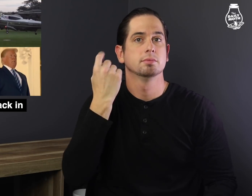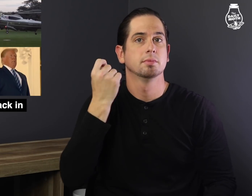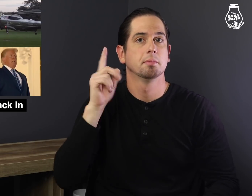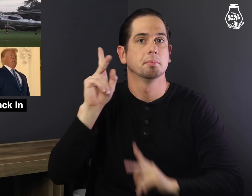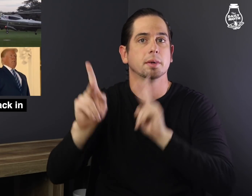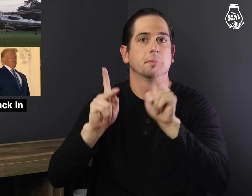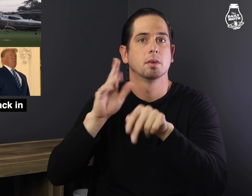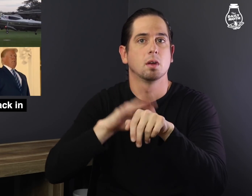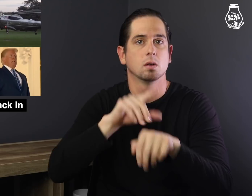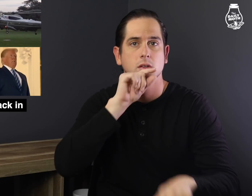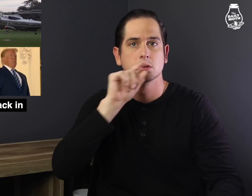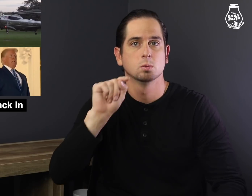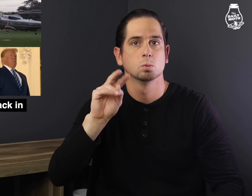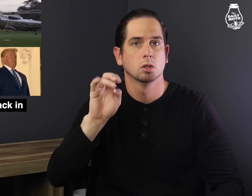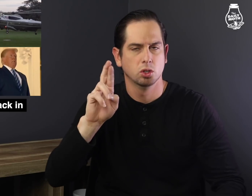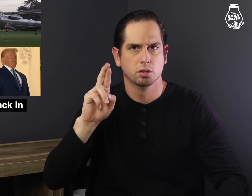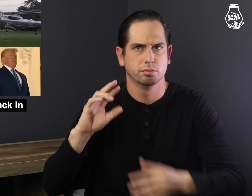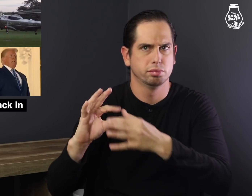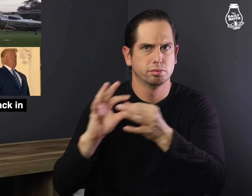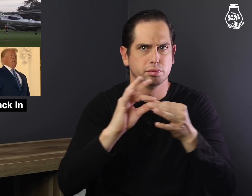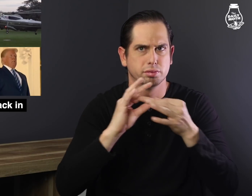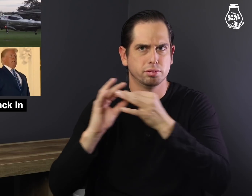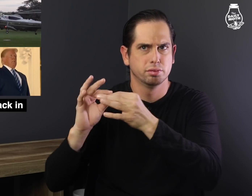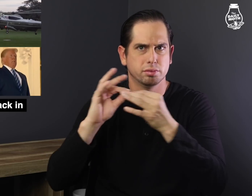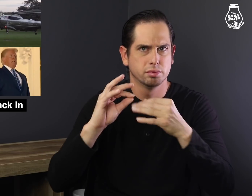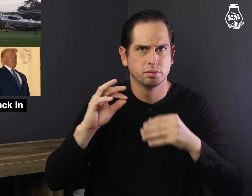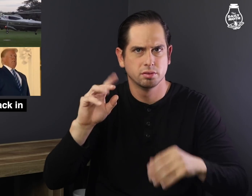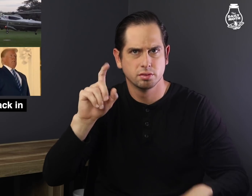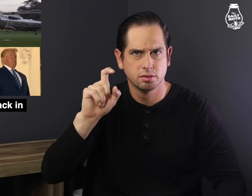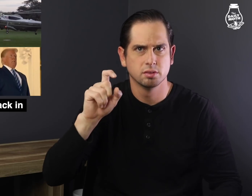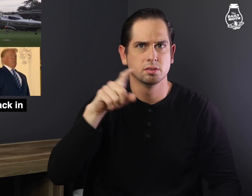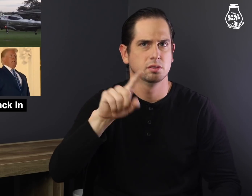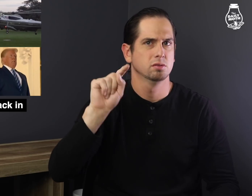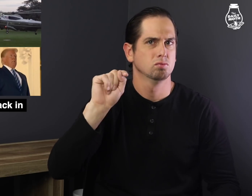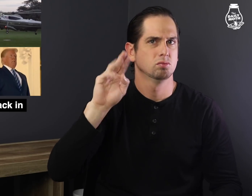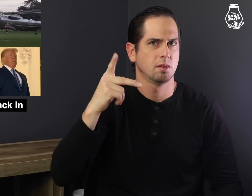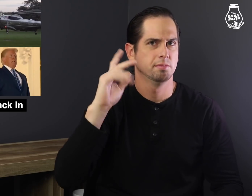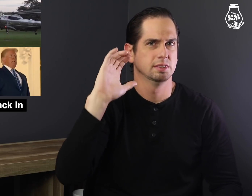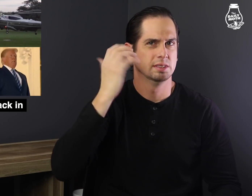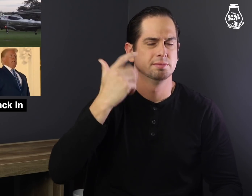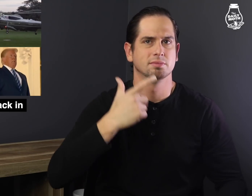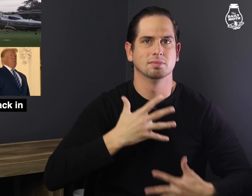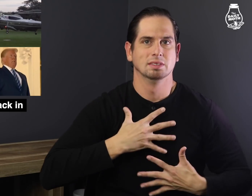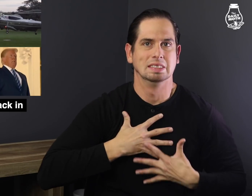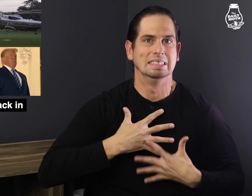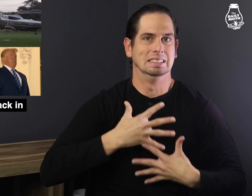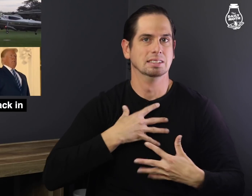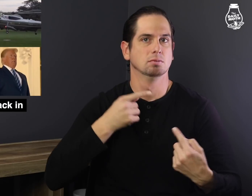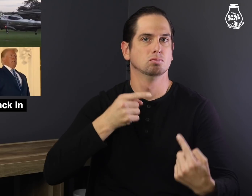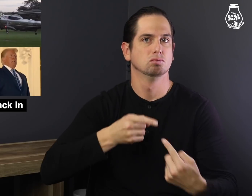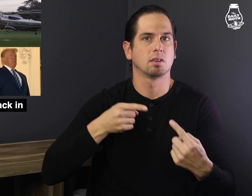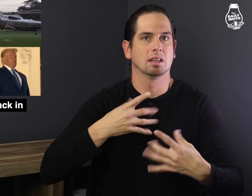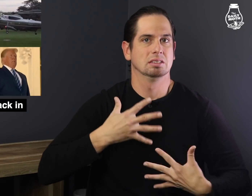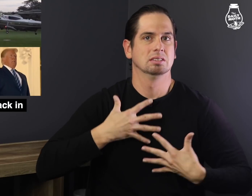There was buzz on Twitter on whether Trump was gasping